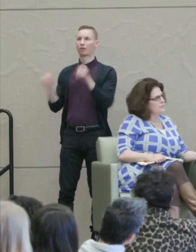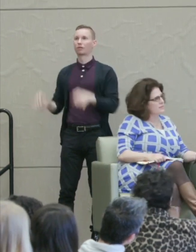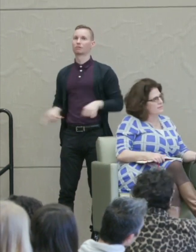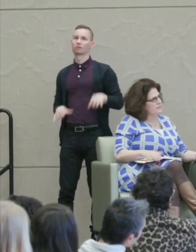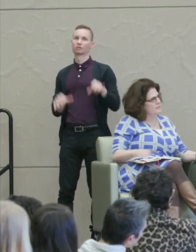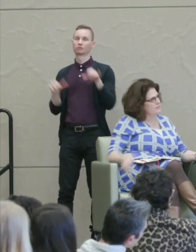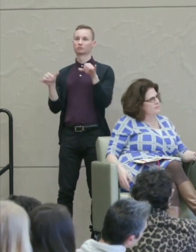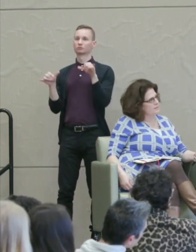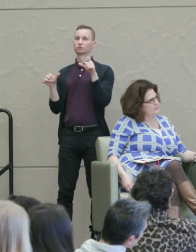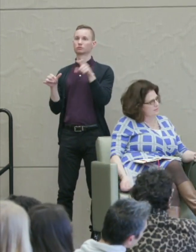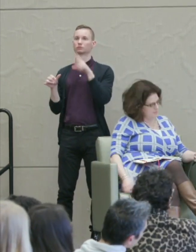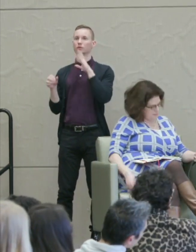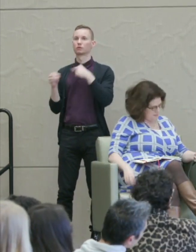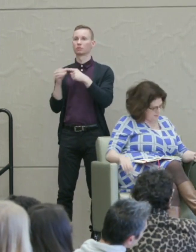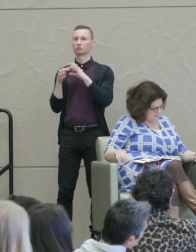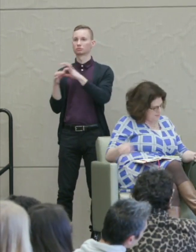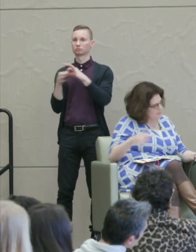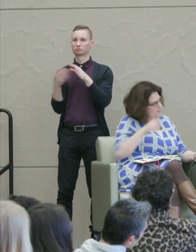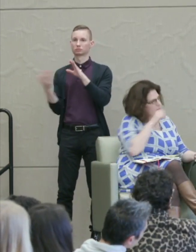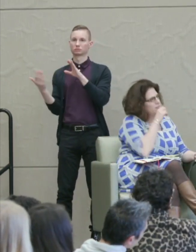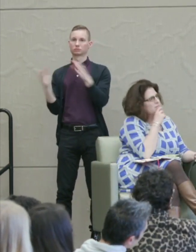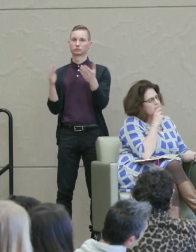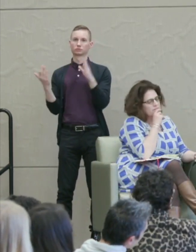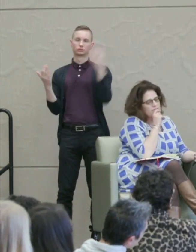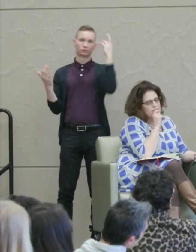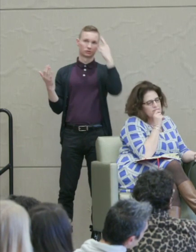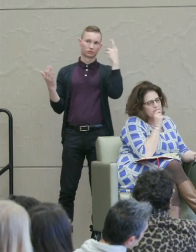around the relationship between rationality and irrationality.